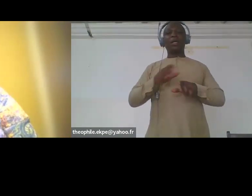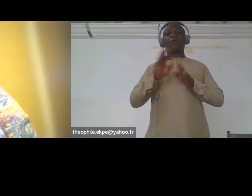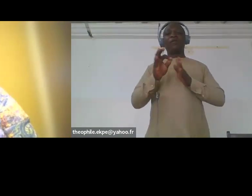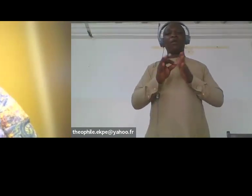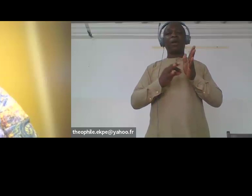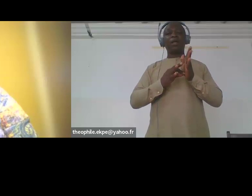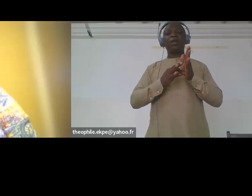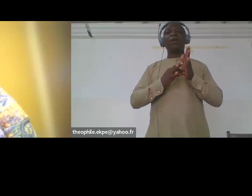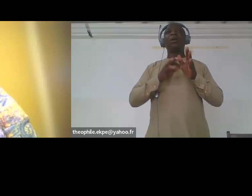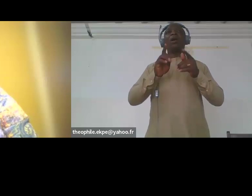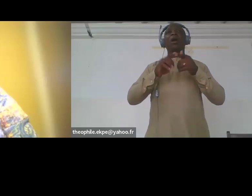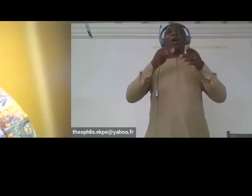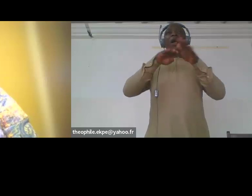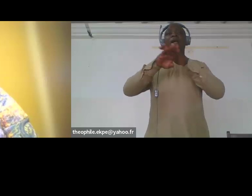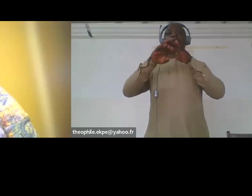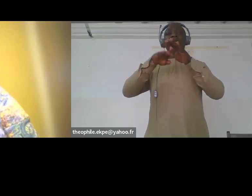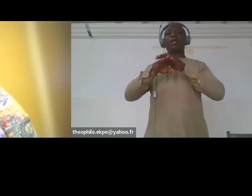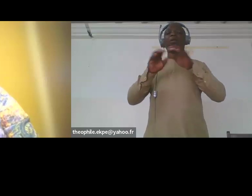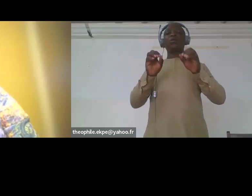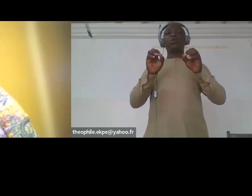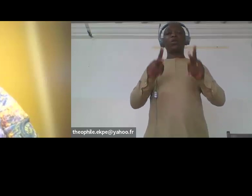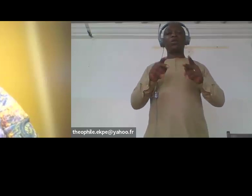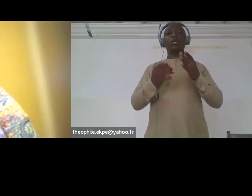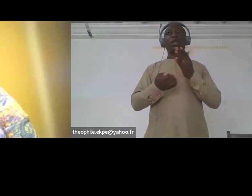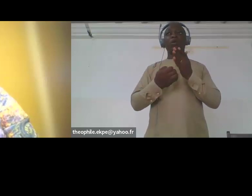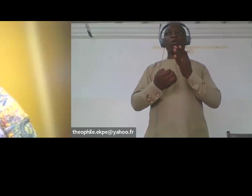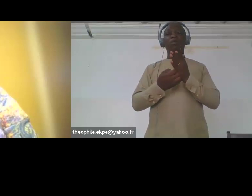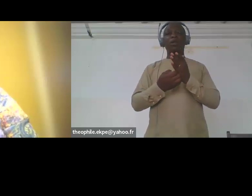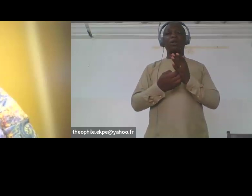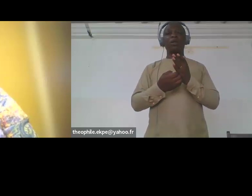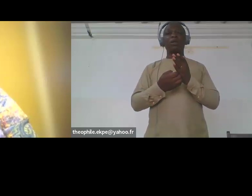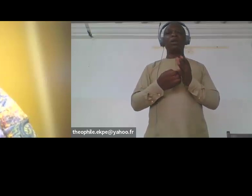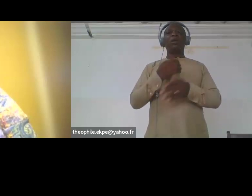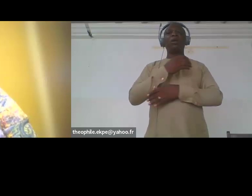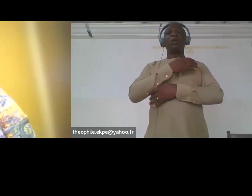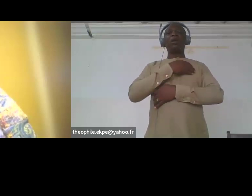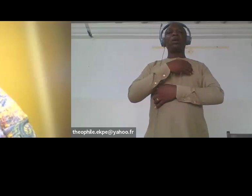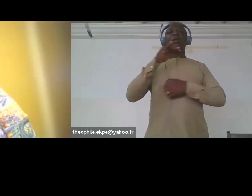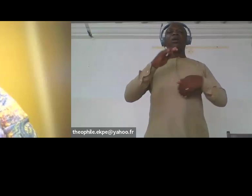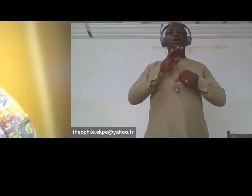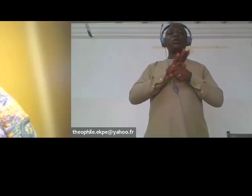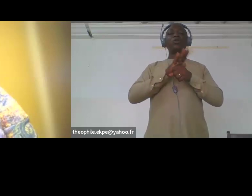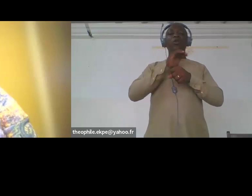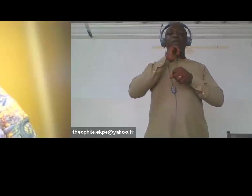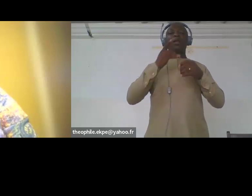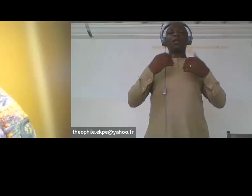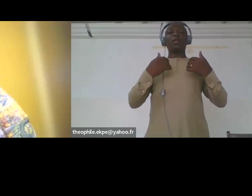economic opportunities. It is not good enough to only have policies, it is